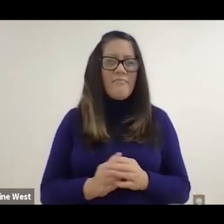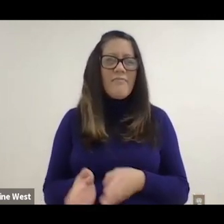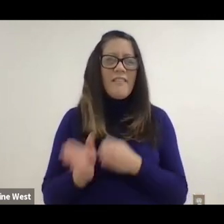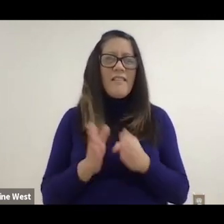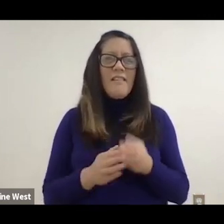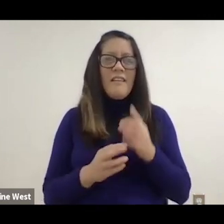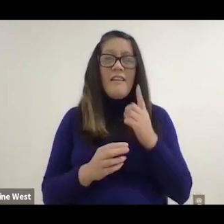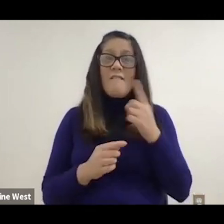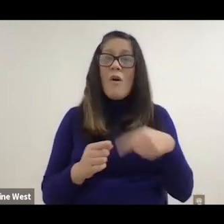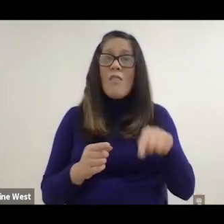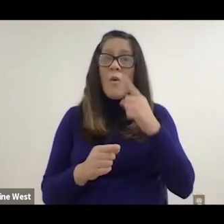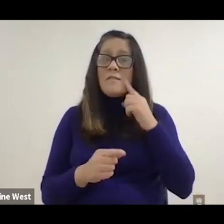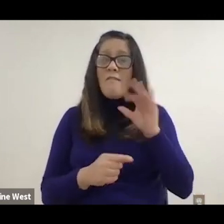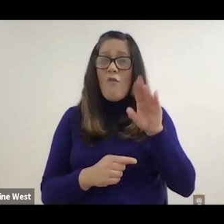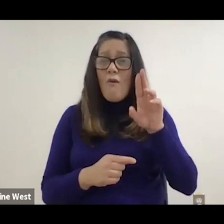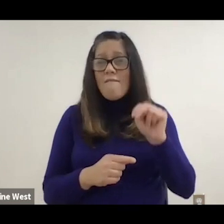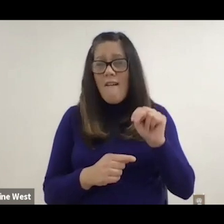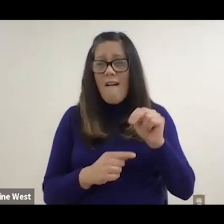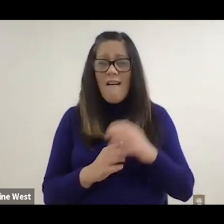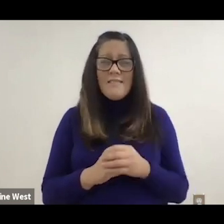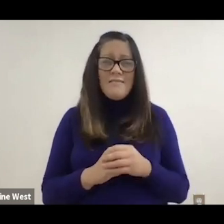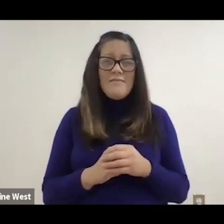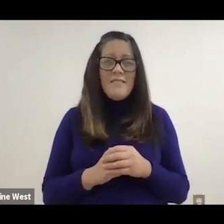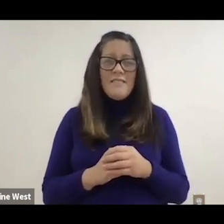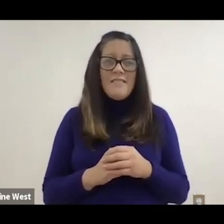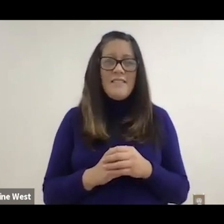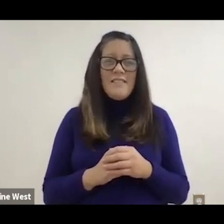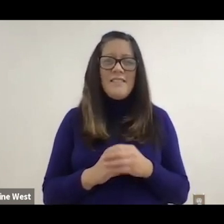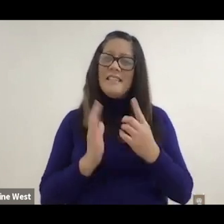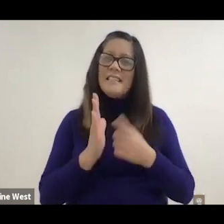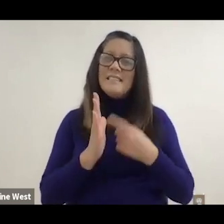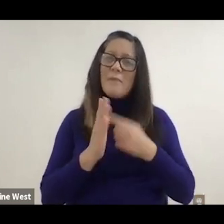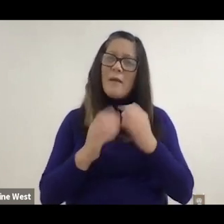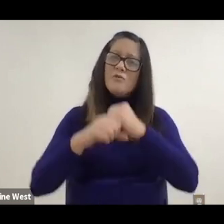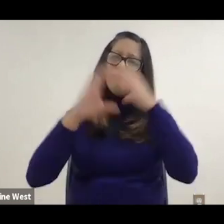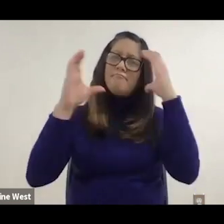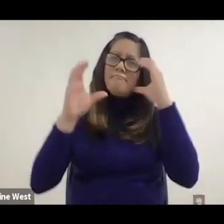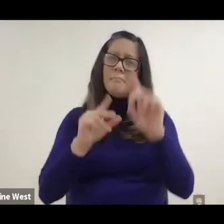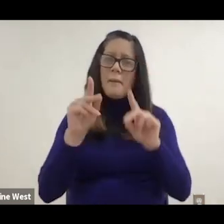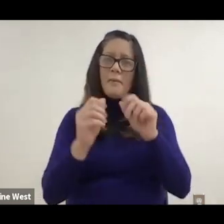For those you who just for fun, sometimes we think about people with disabilities as people